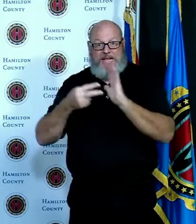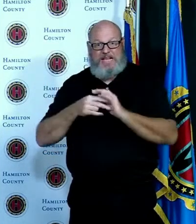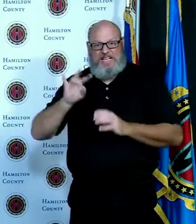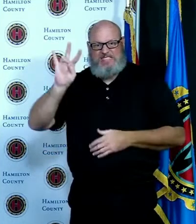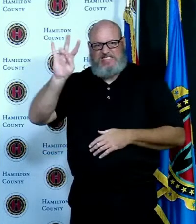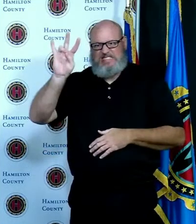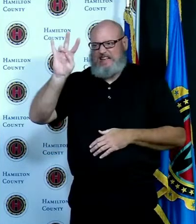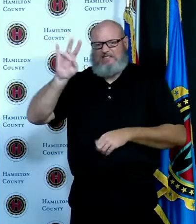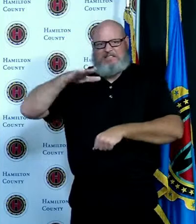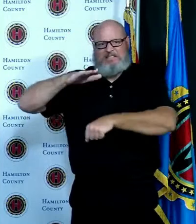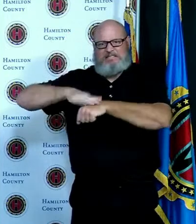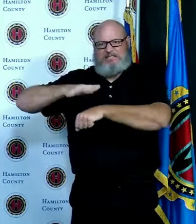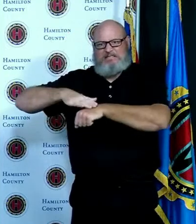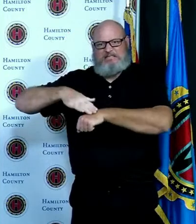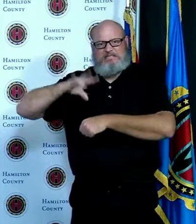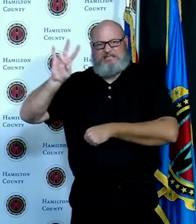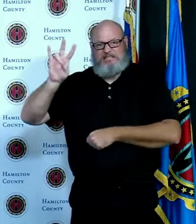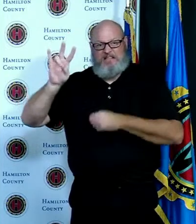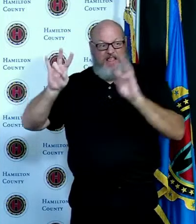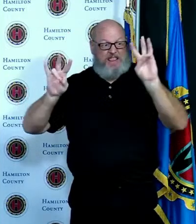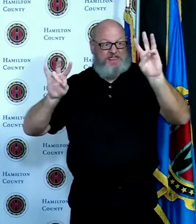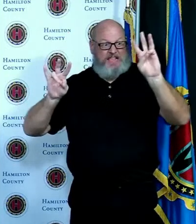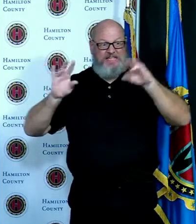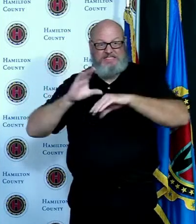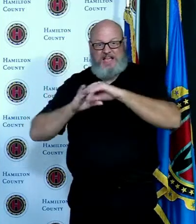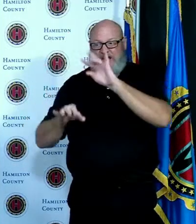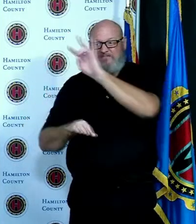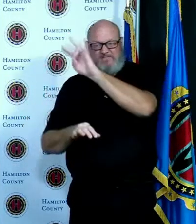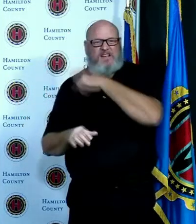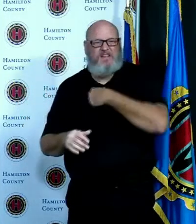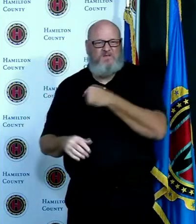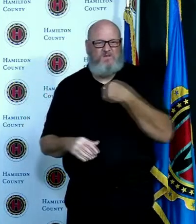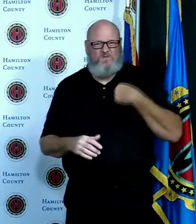we are still very close to going purple it's my hope that we've made enough improvement that